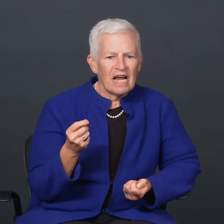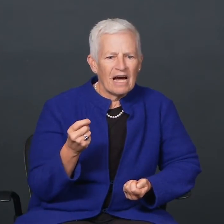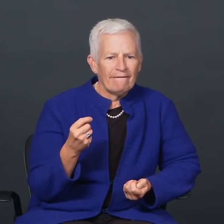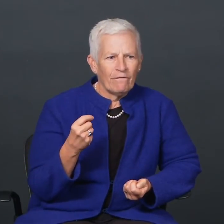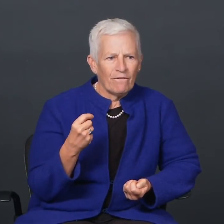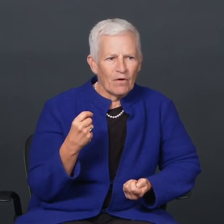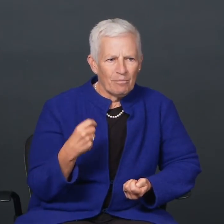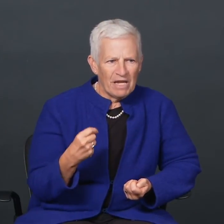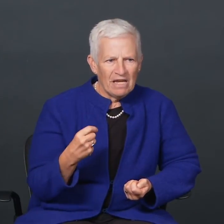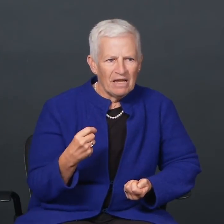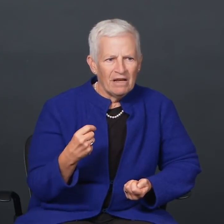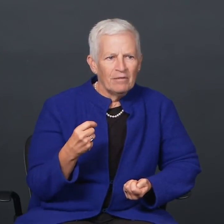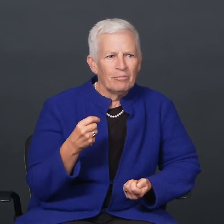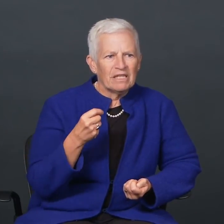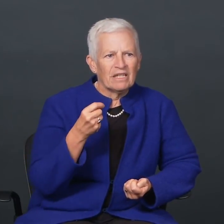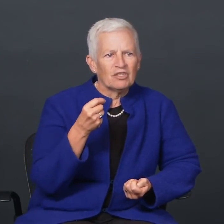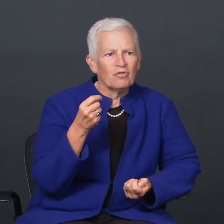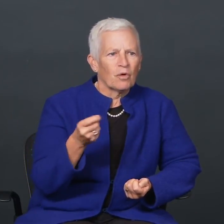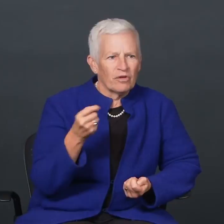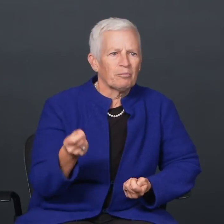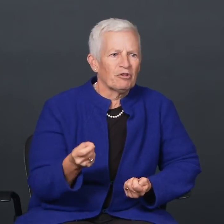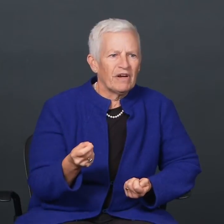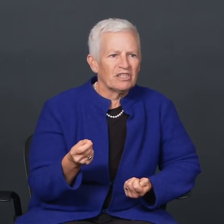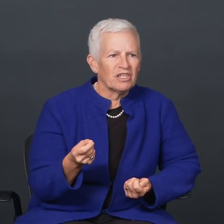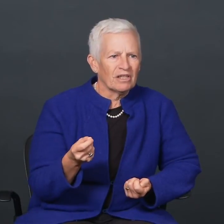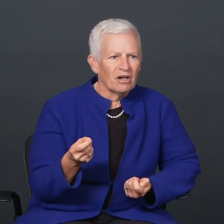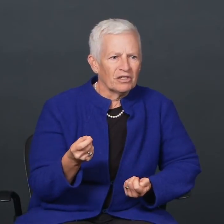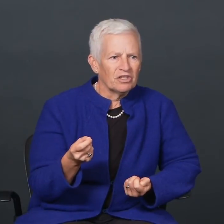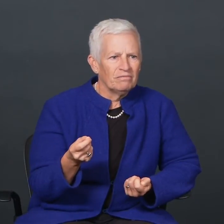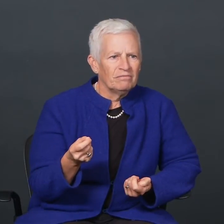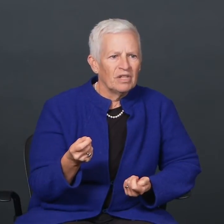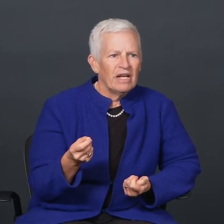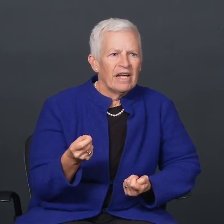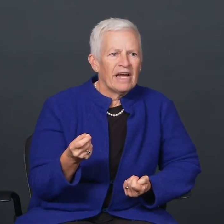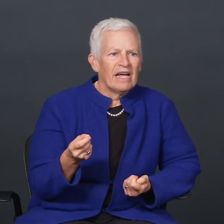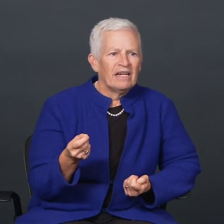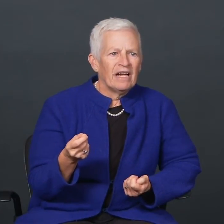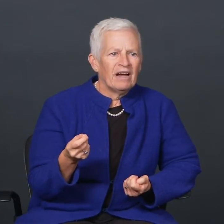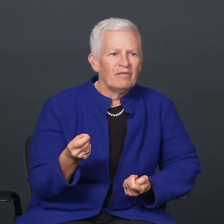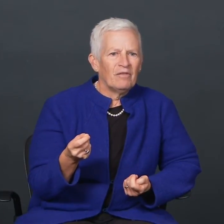not for me but that's for the profession at large.